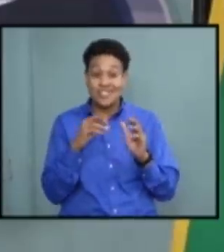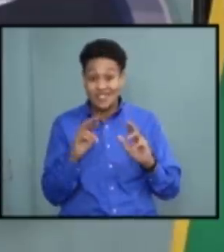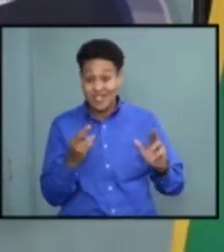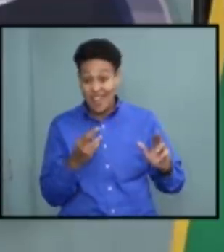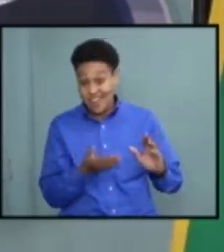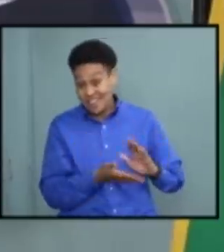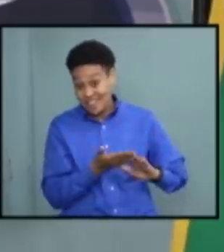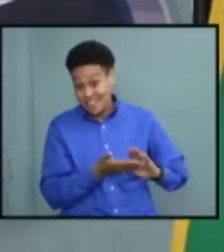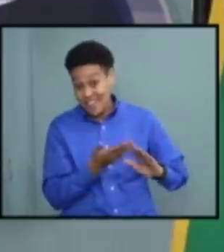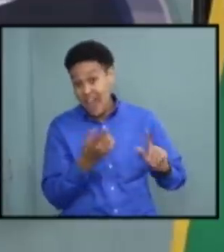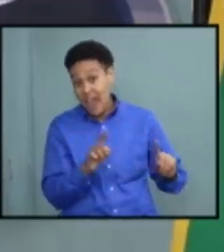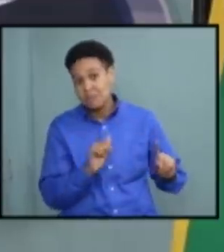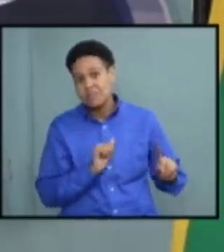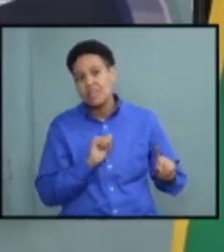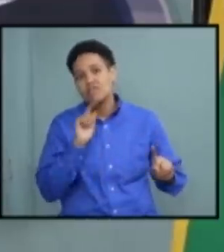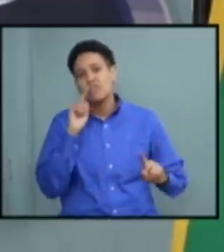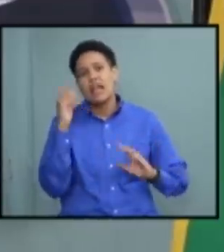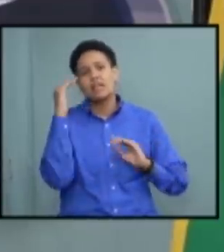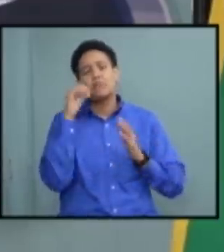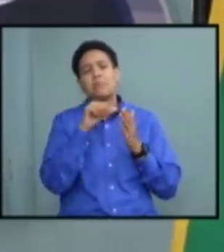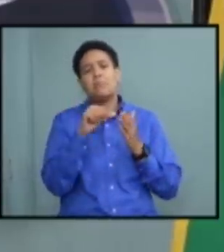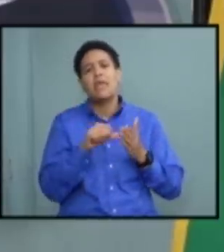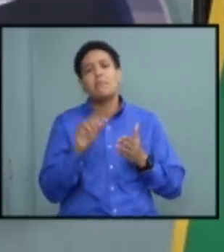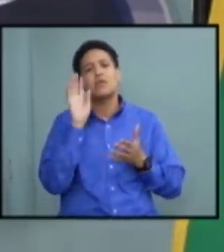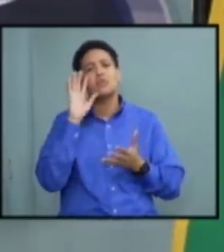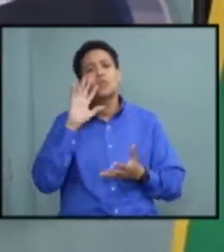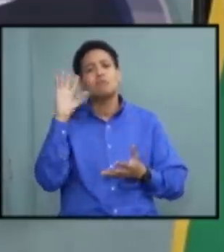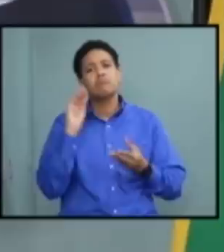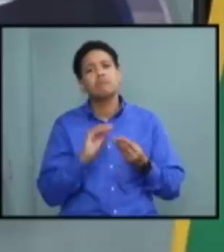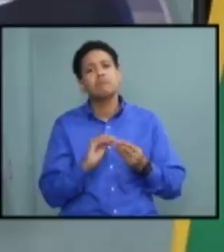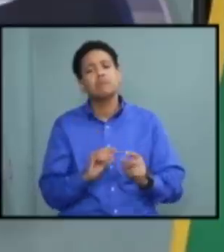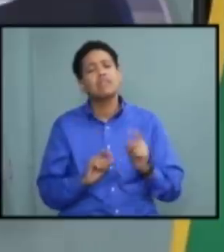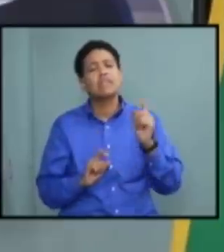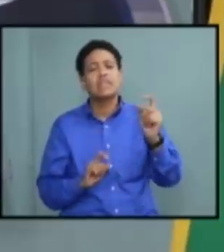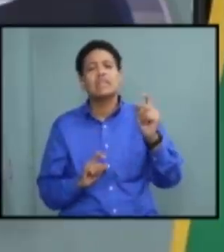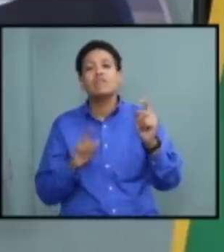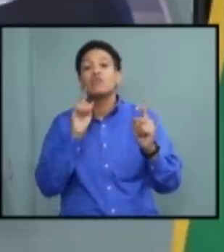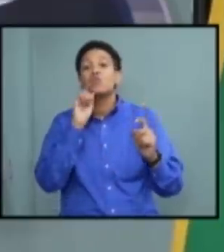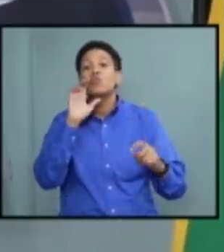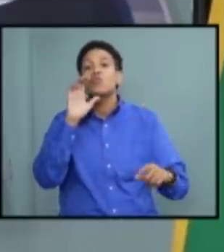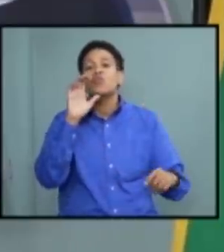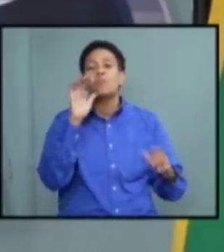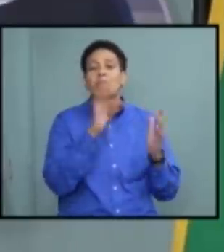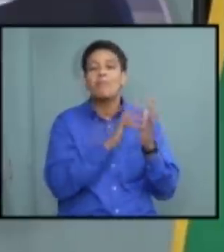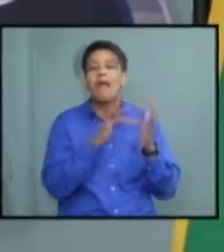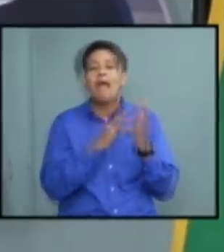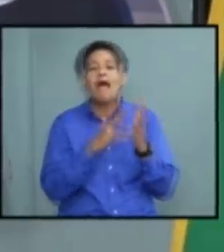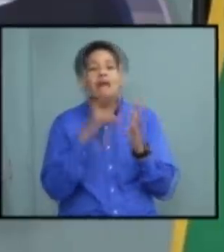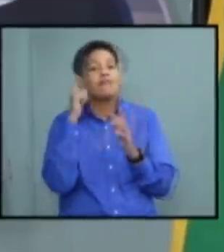I'm expecting that payments will be made to the commercial banks this week the